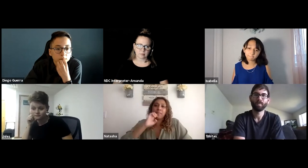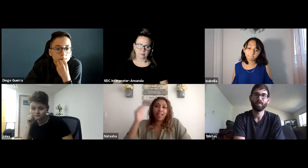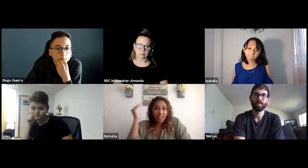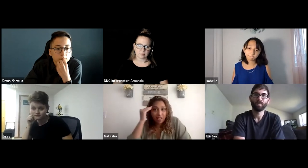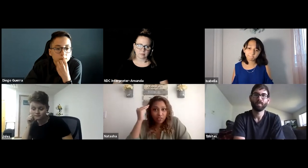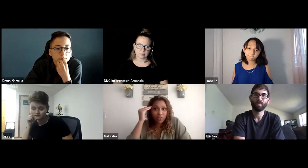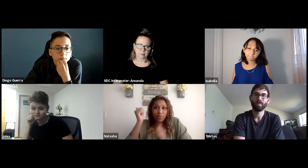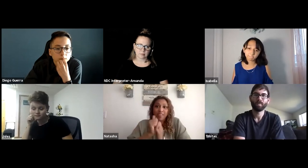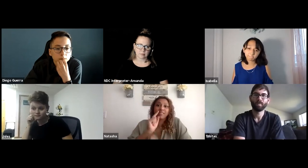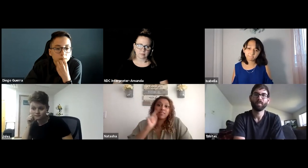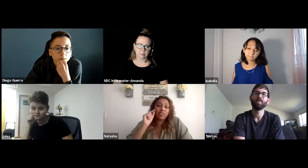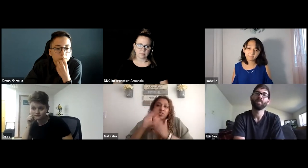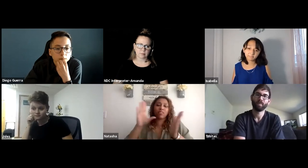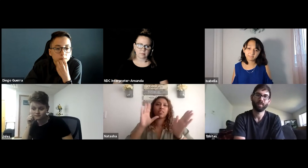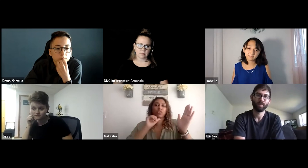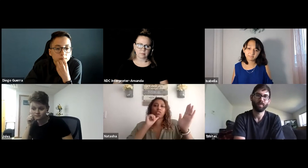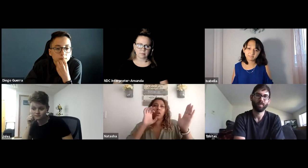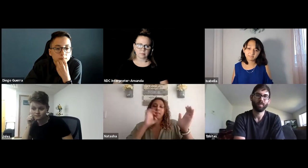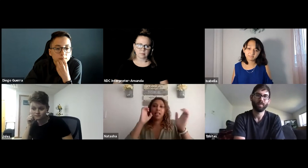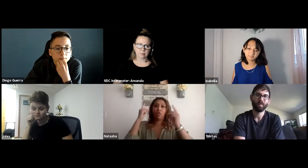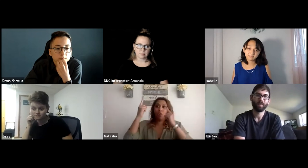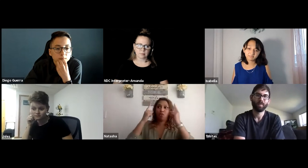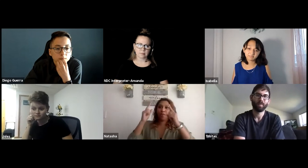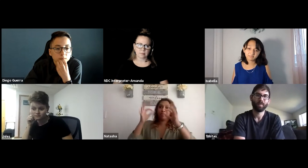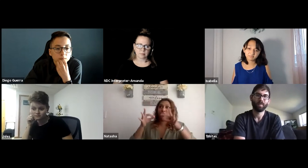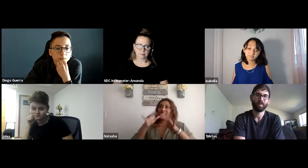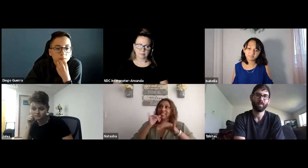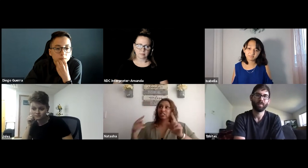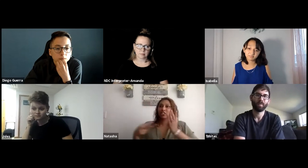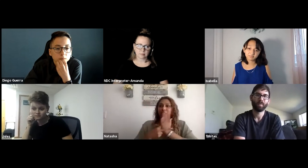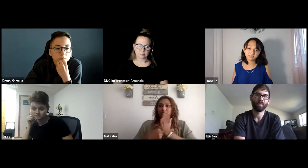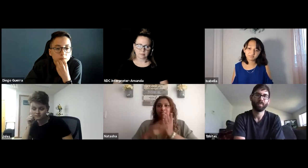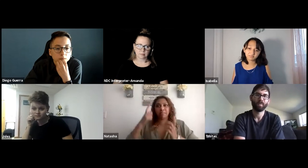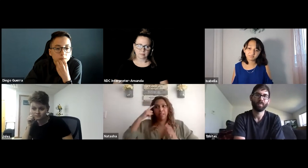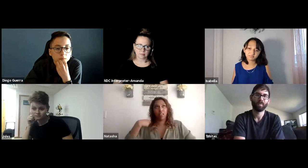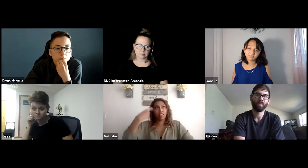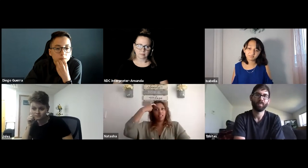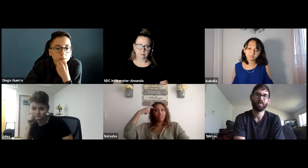I always want to mention that you've got to caution your Deaf professors and the DSS offices